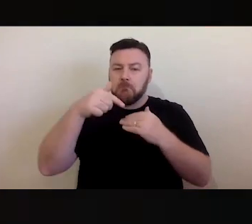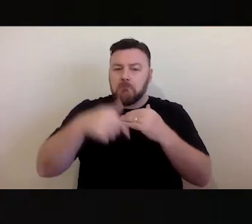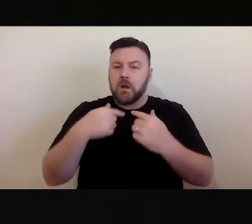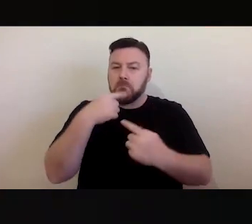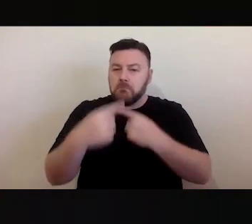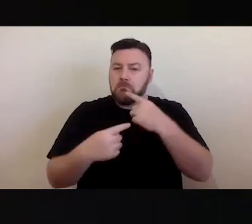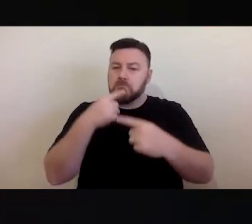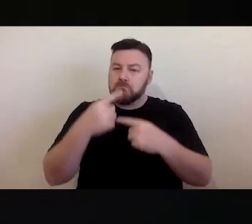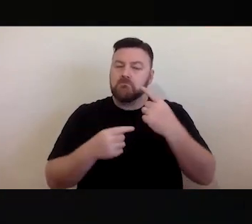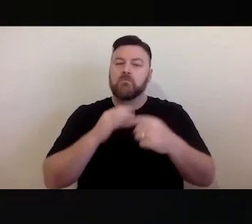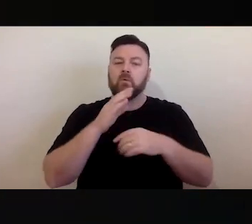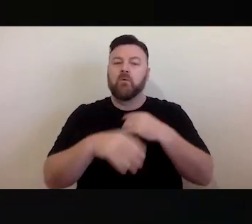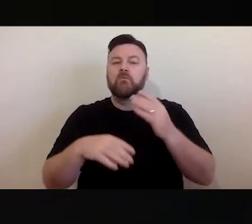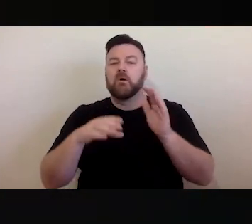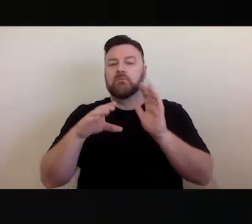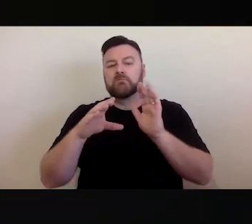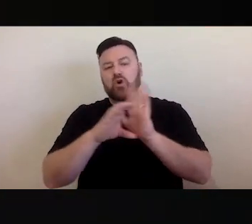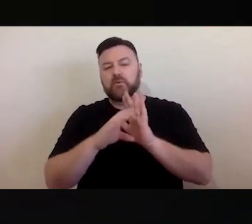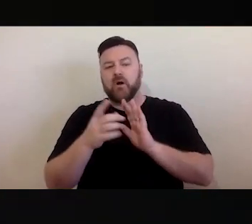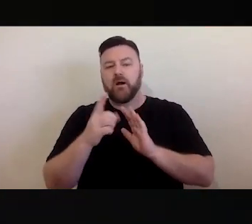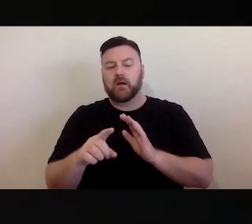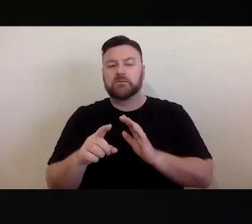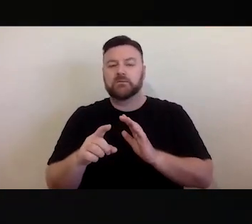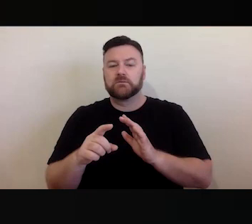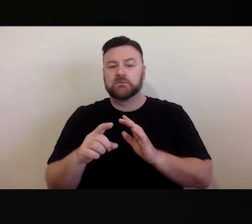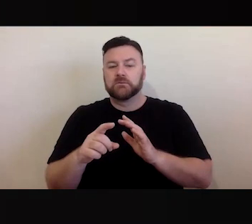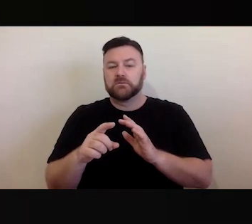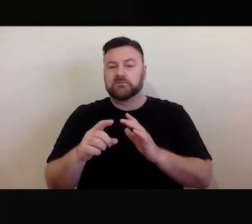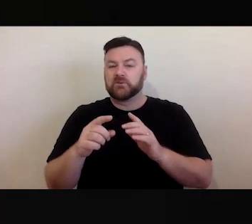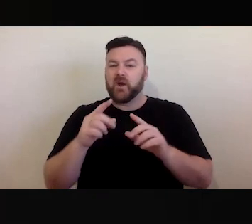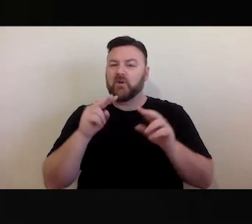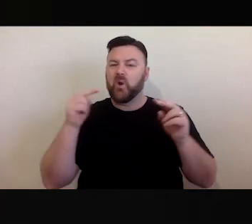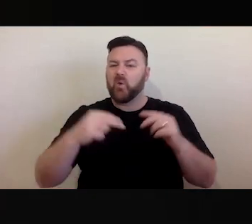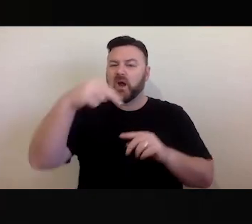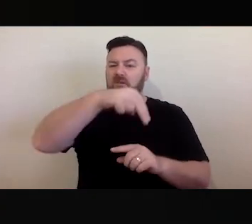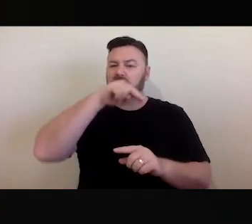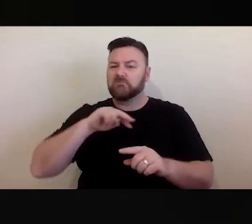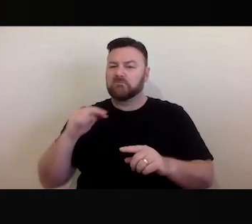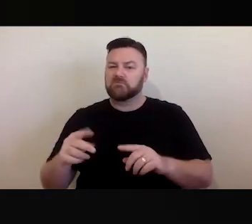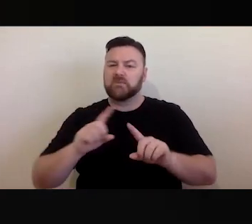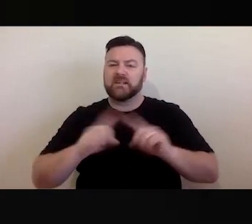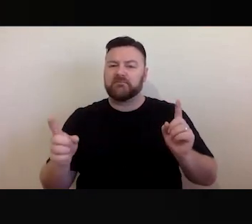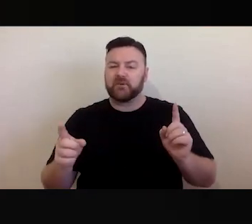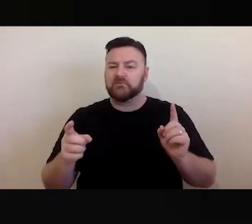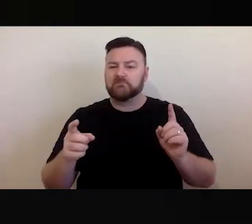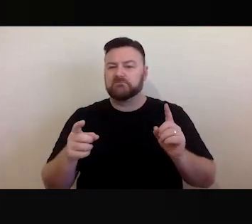detail and from a range of different angles. As many of us are uploading